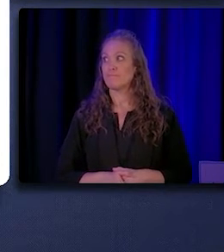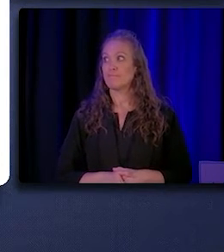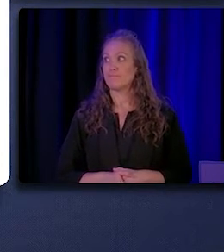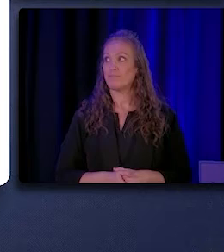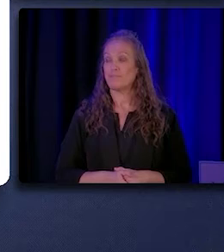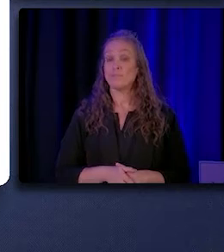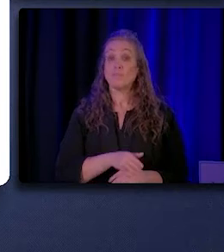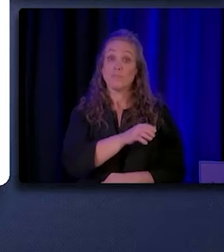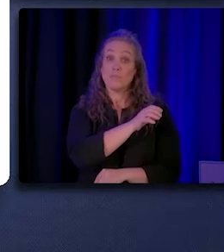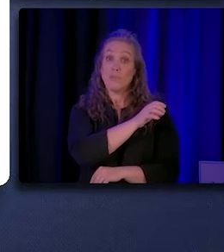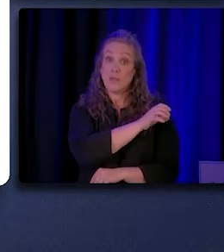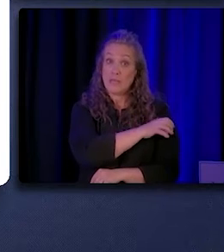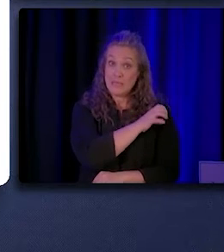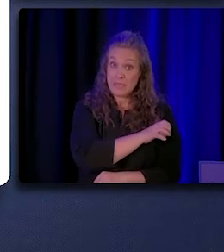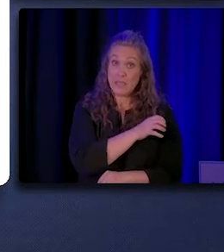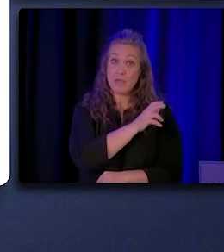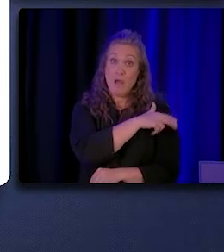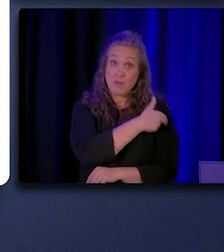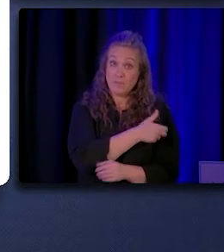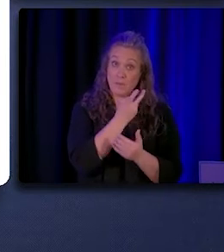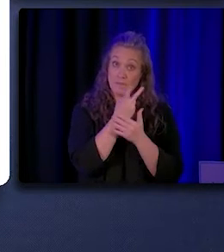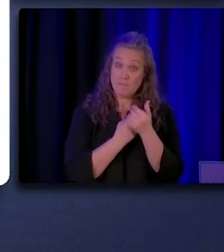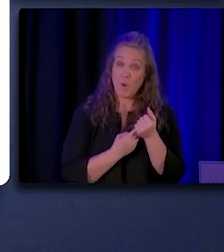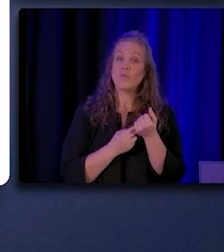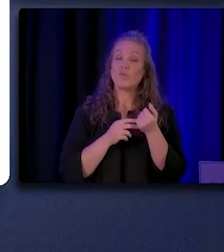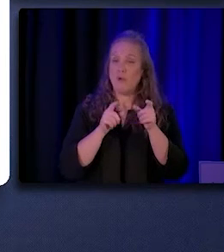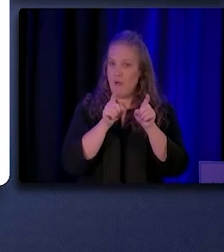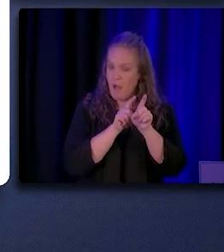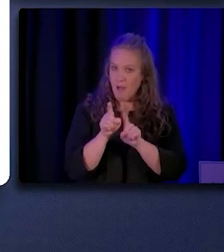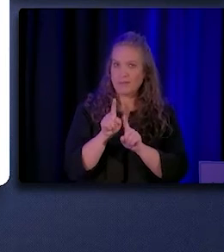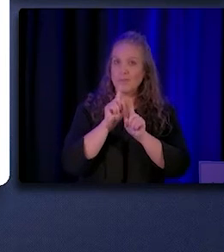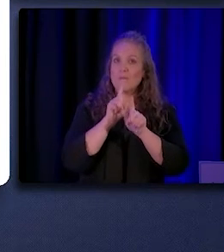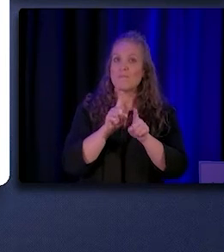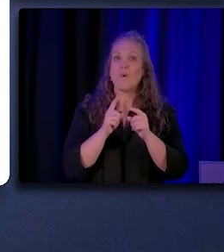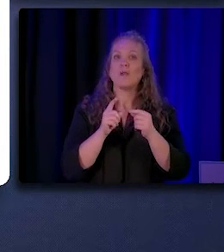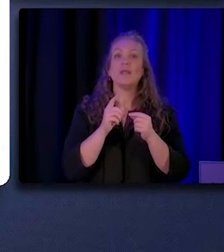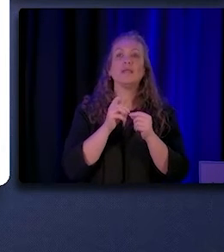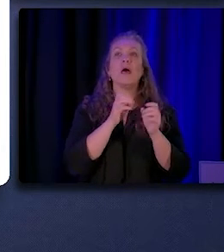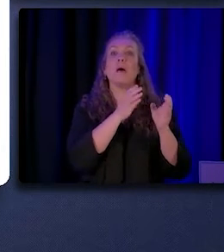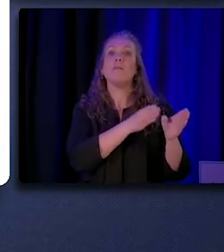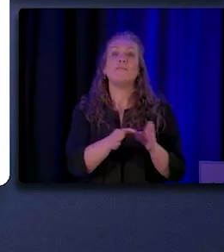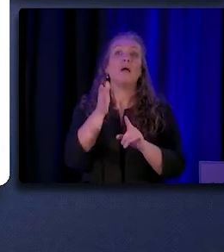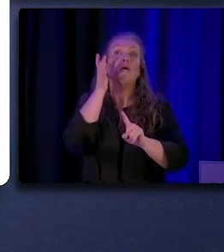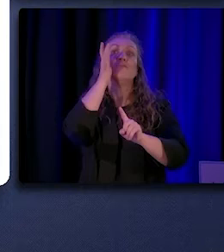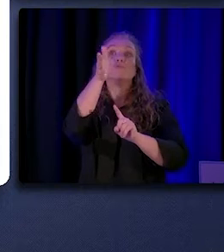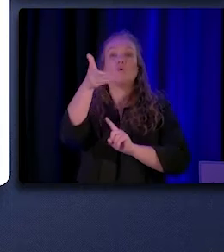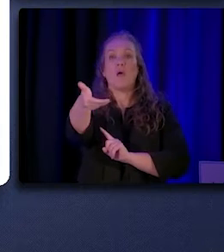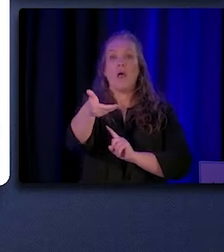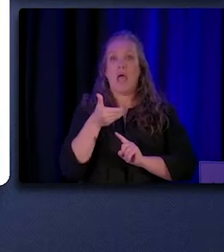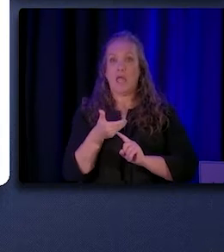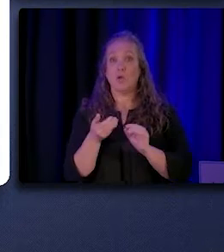Clinic and hospital employers also reported on how many additional CHW/Ps they plan to hire in the next 12 months,